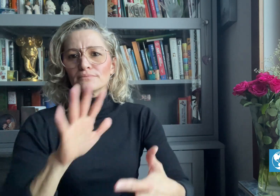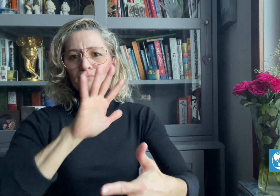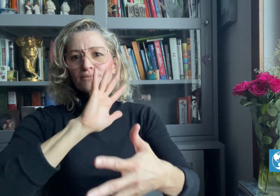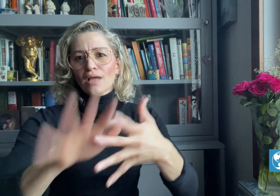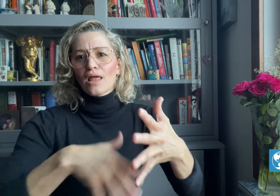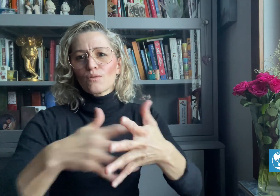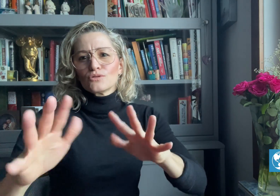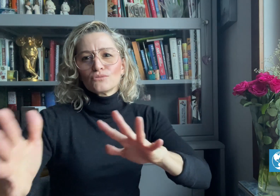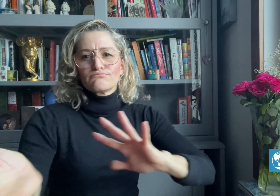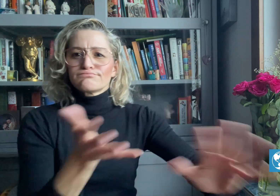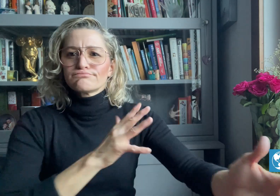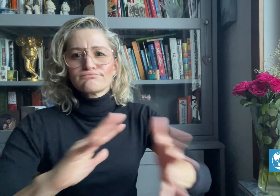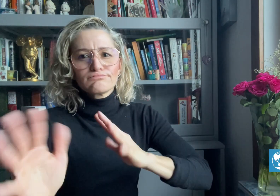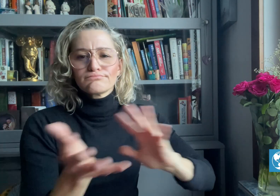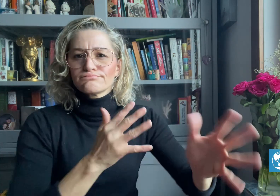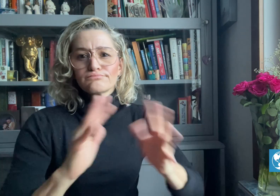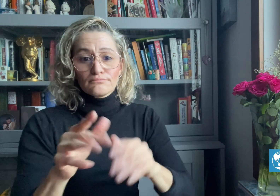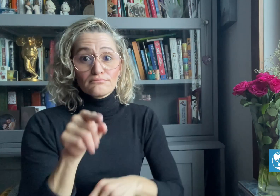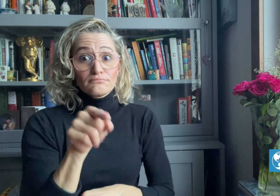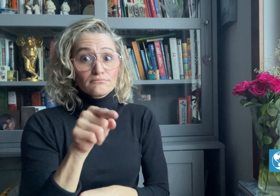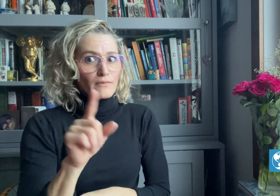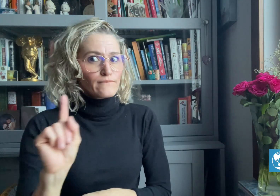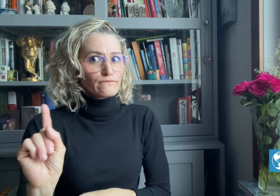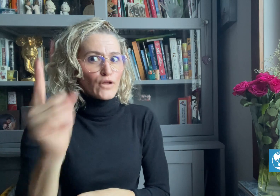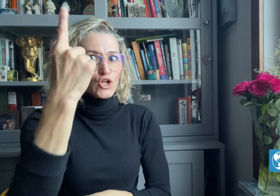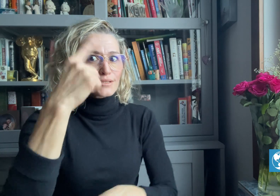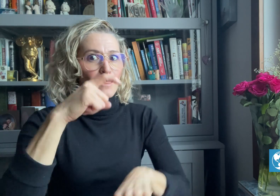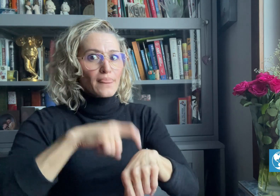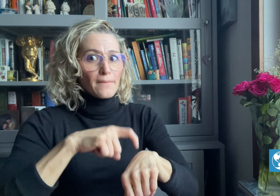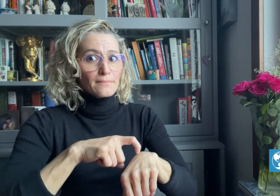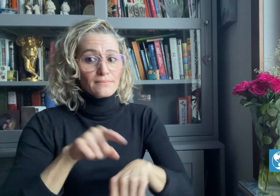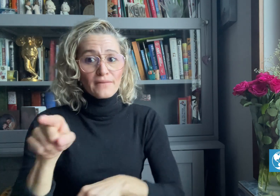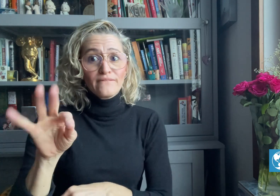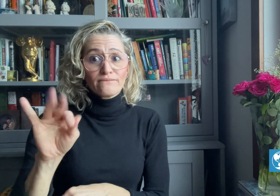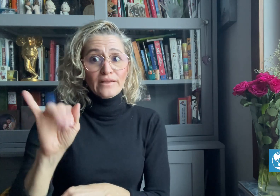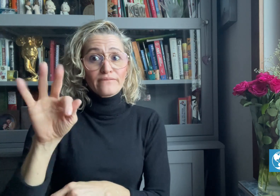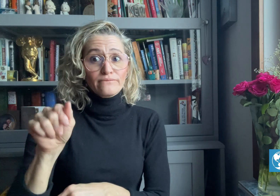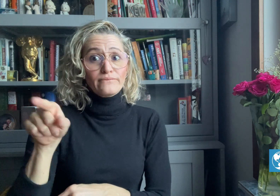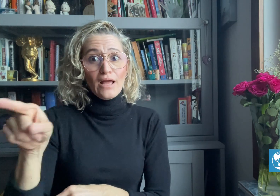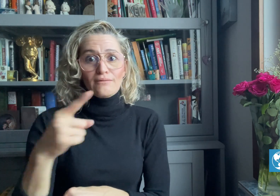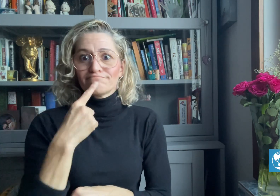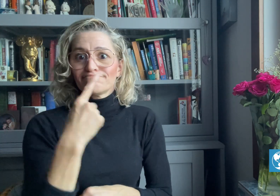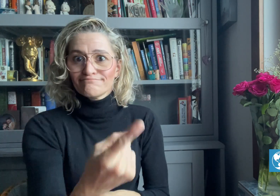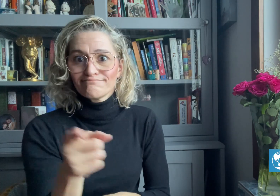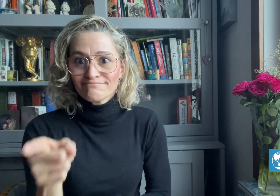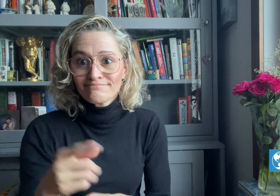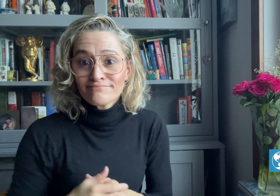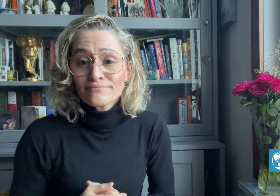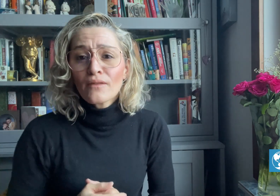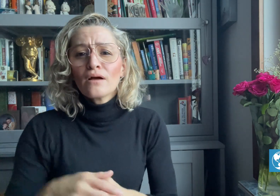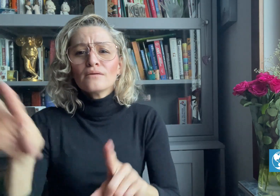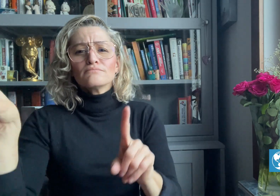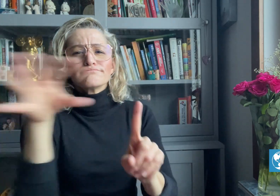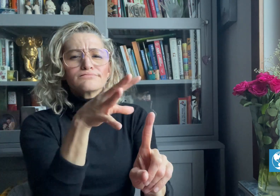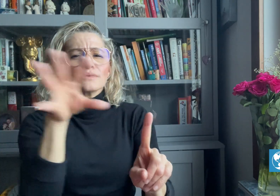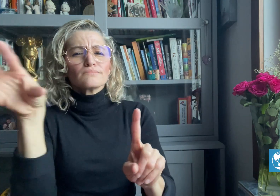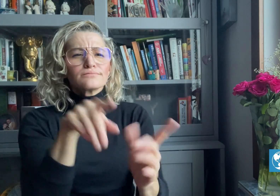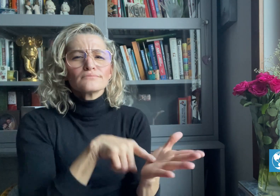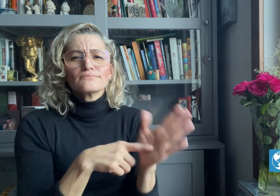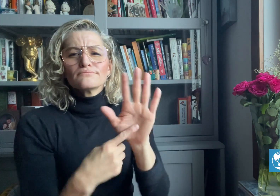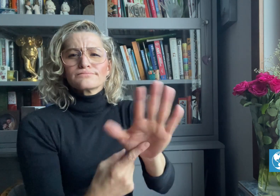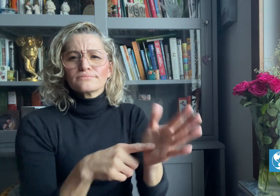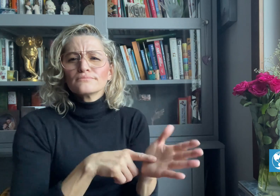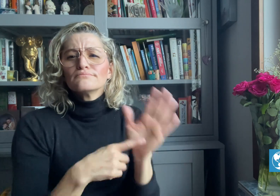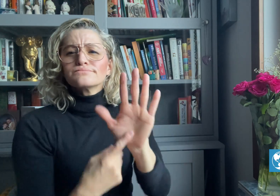for the first time ever, says FIFA. The highlights from every